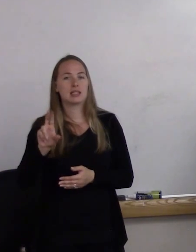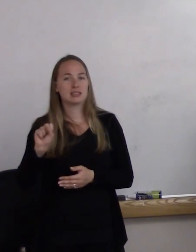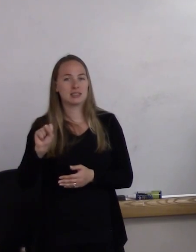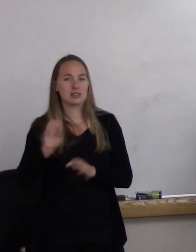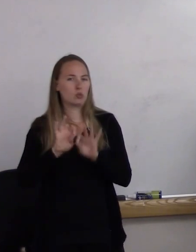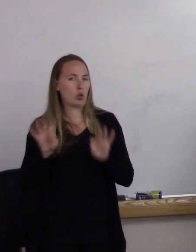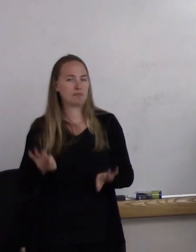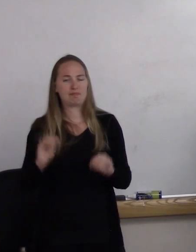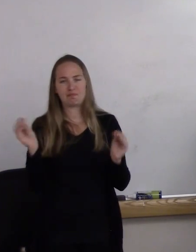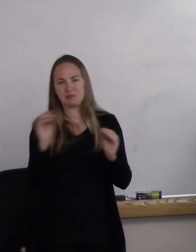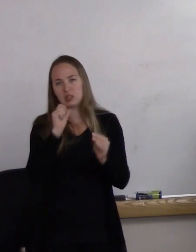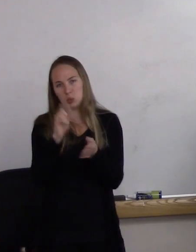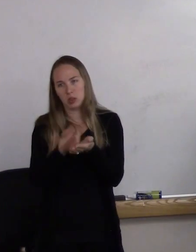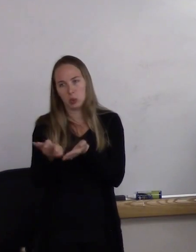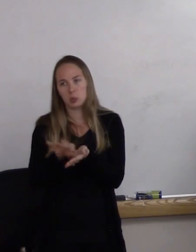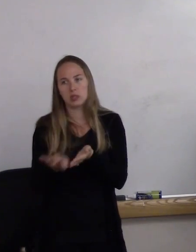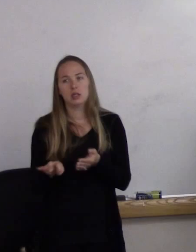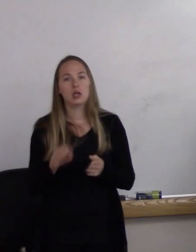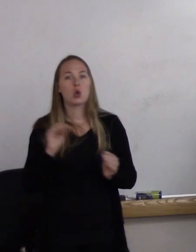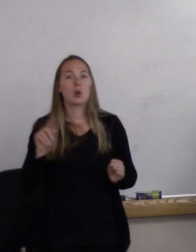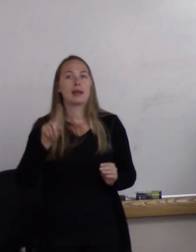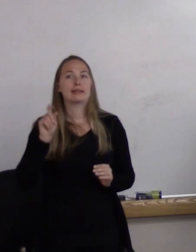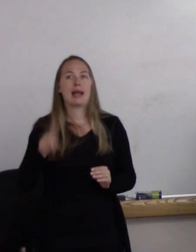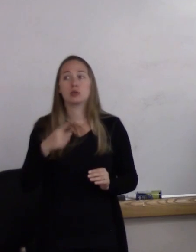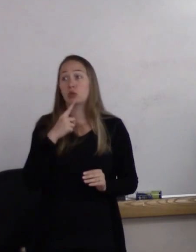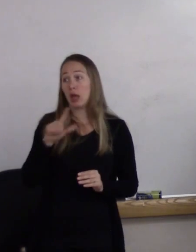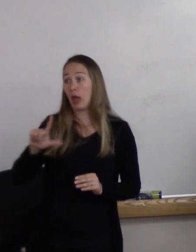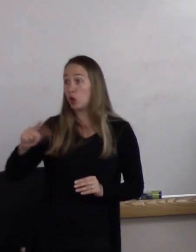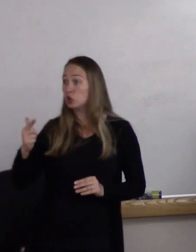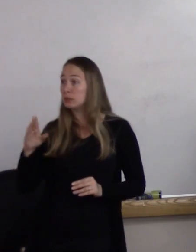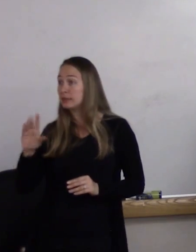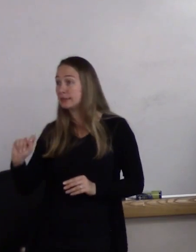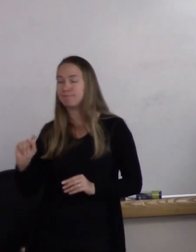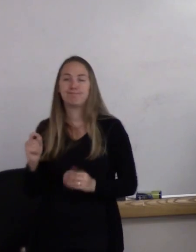No one is asked to check a box.